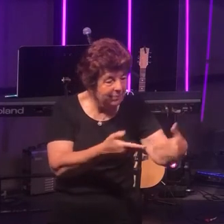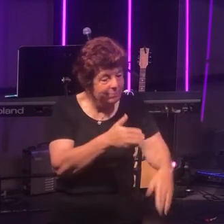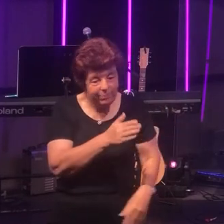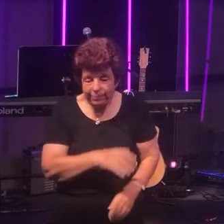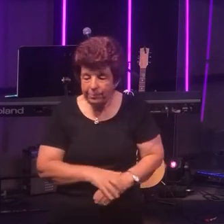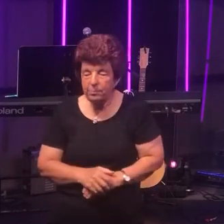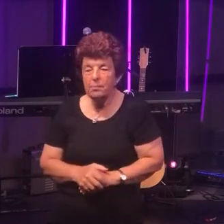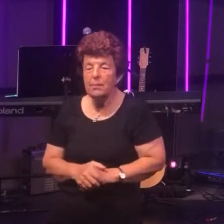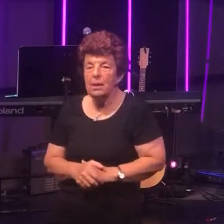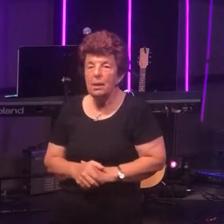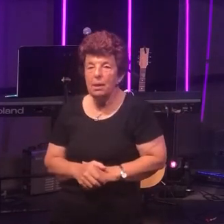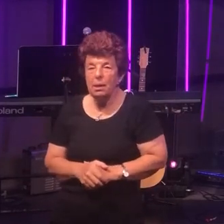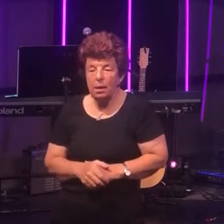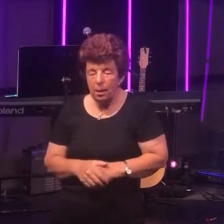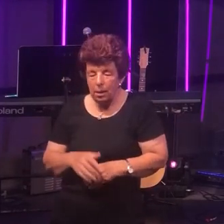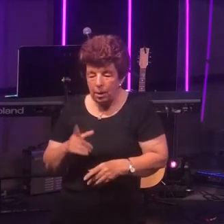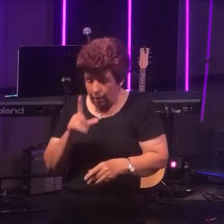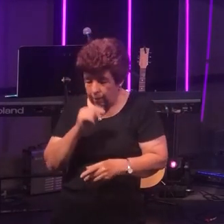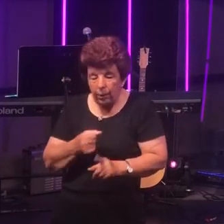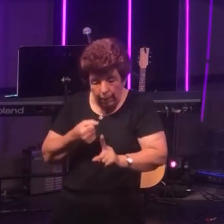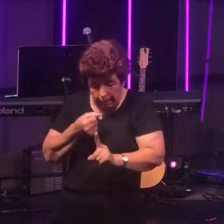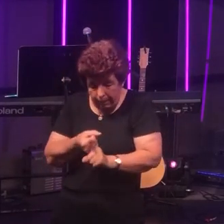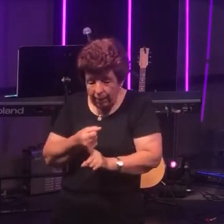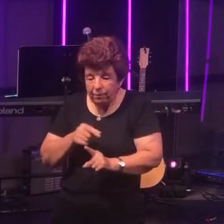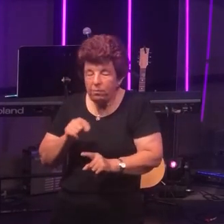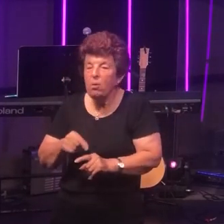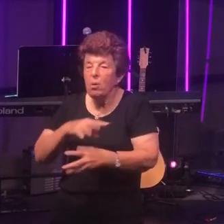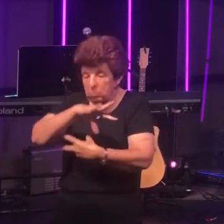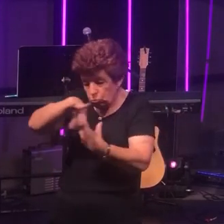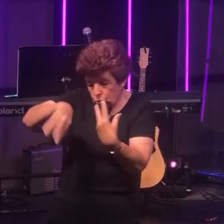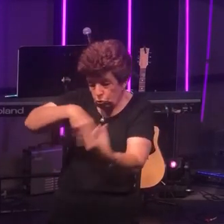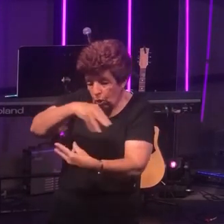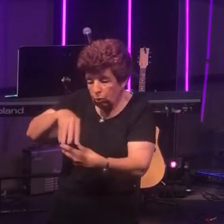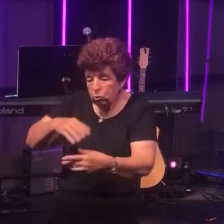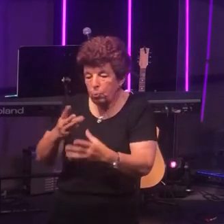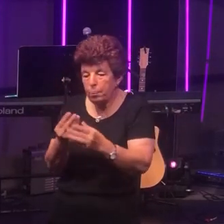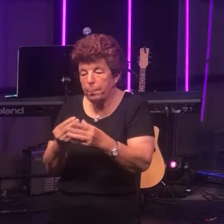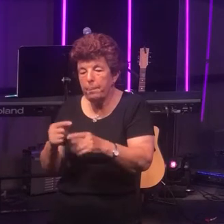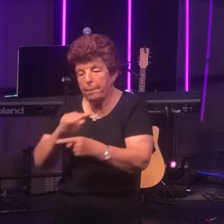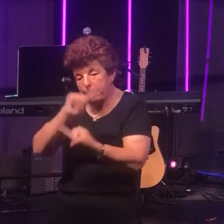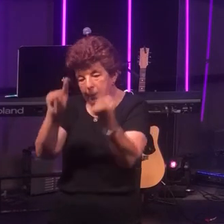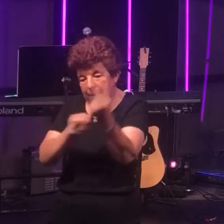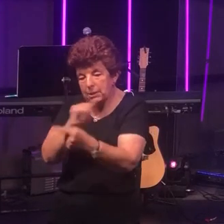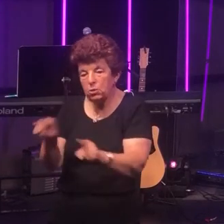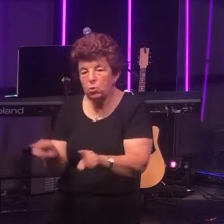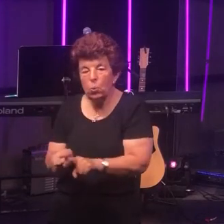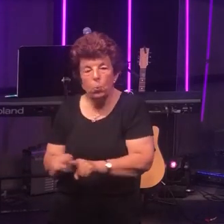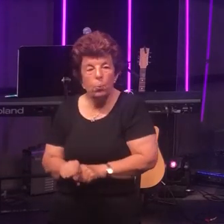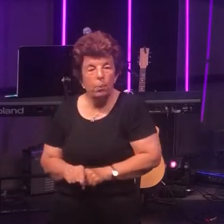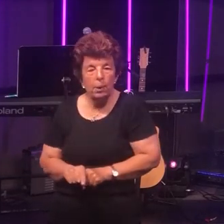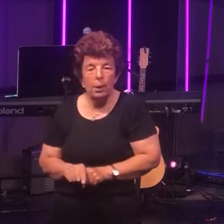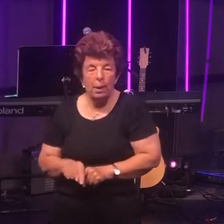There is an impact also for our social gatherings as well. These public